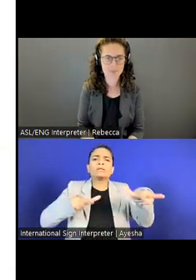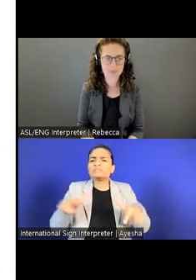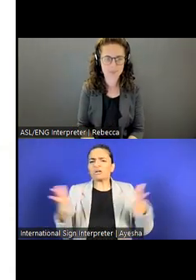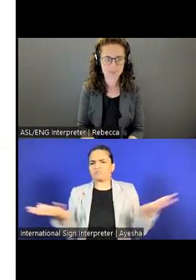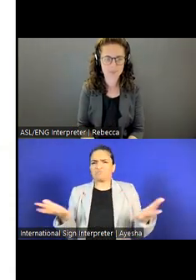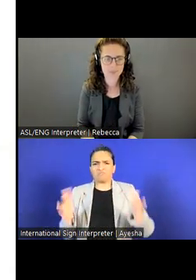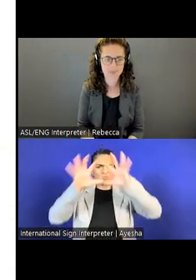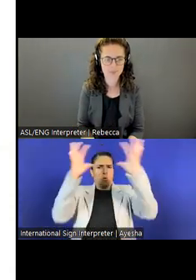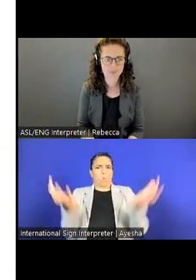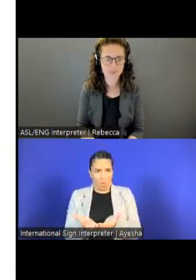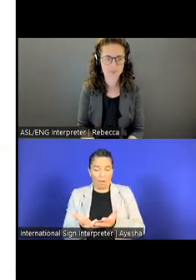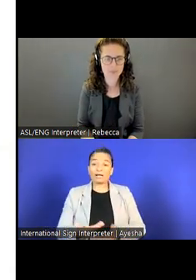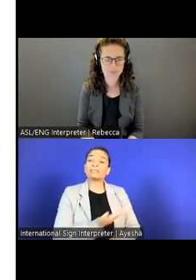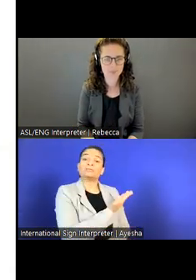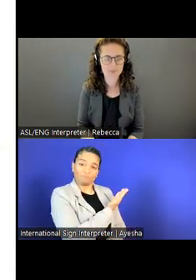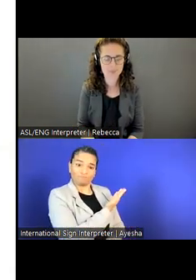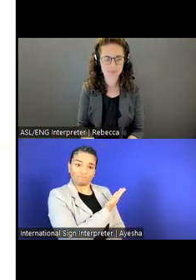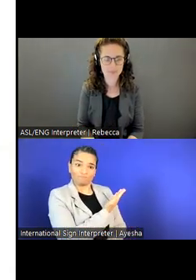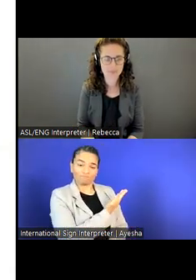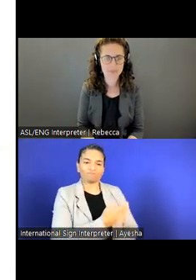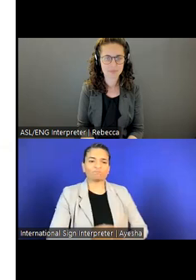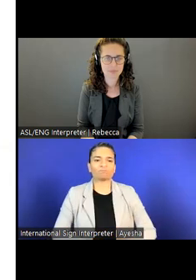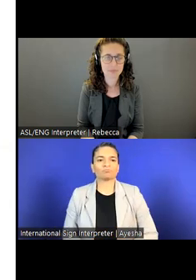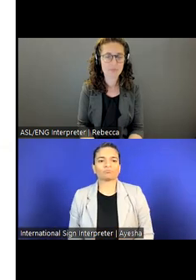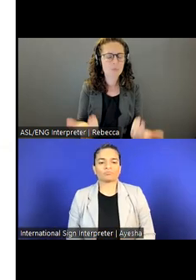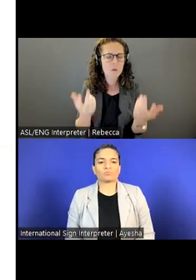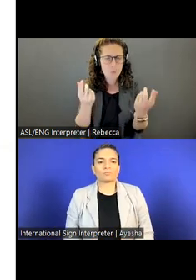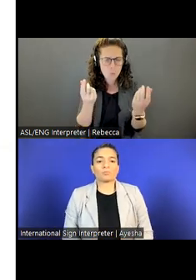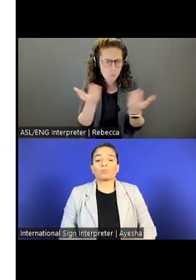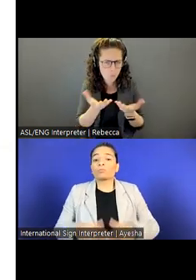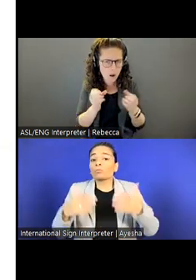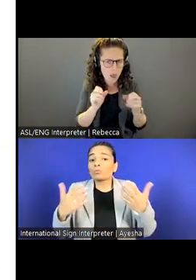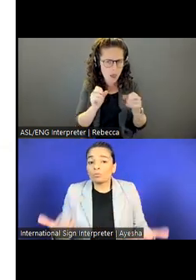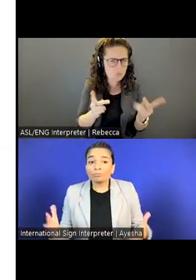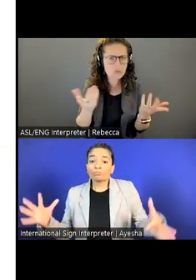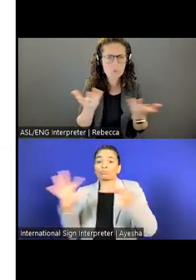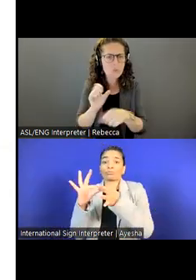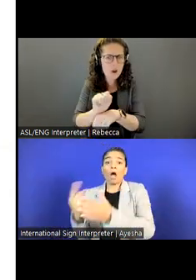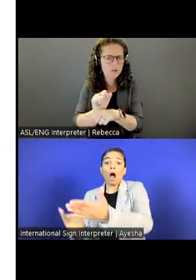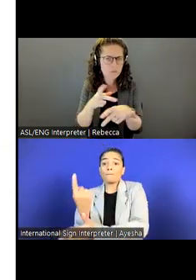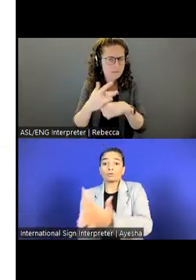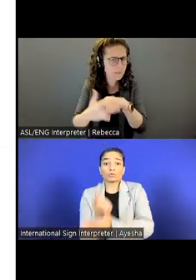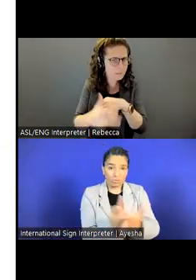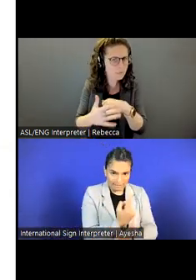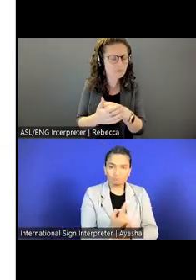So in terms of opportunities and careers with World Learning, we have a multitude of opportunities.